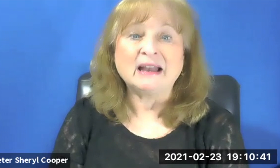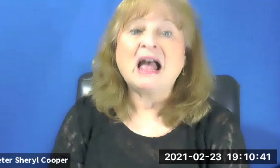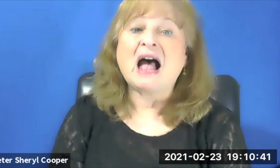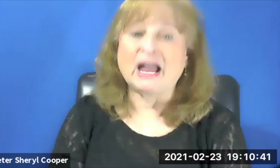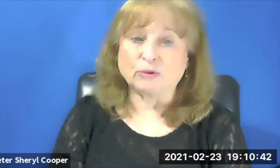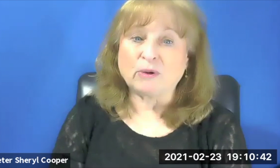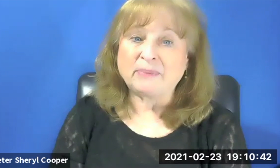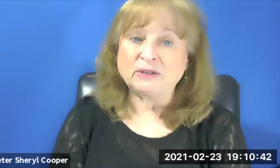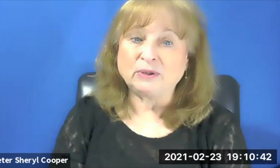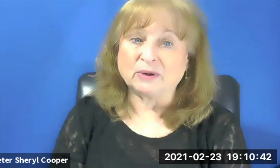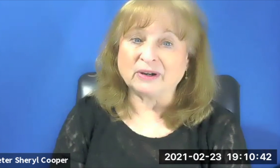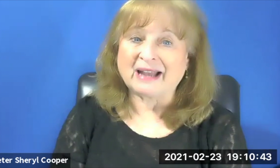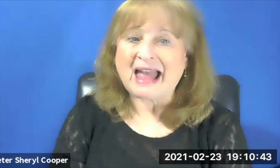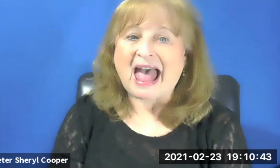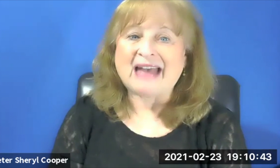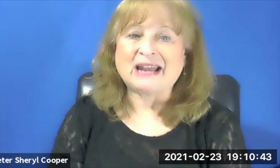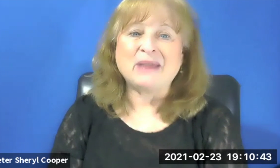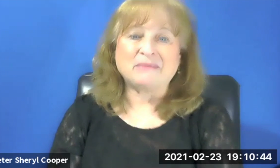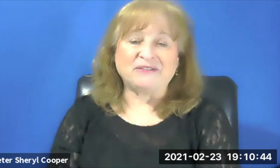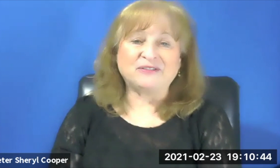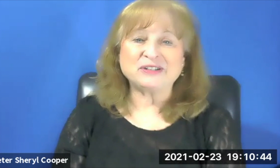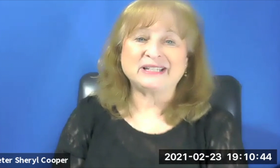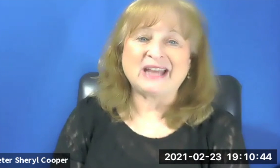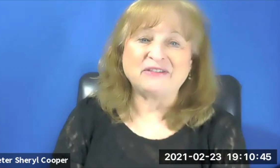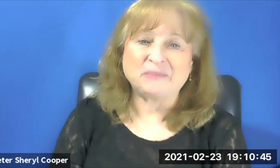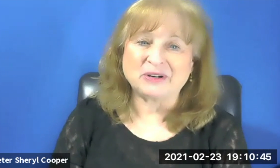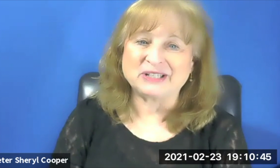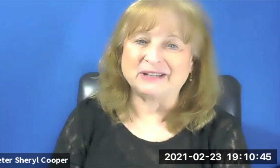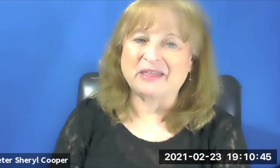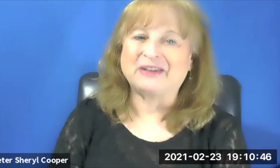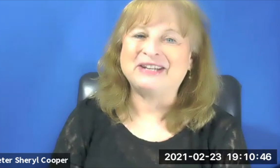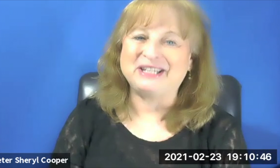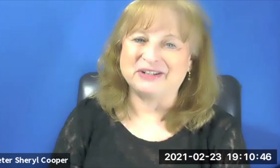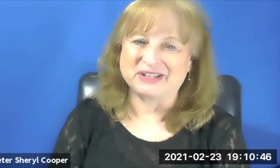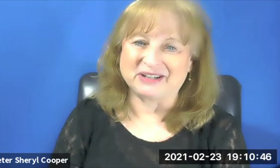I am hearing. Grew up in New York. And I met my first deaf person 30 years ago